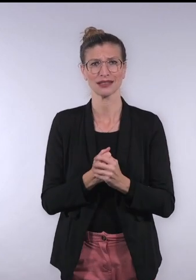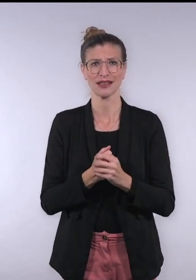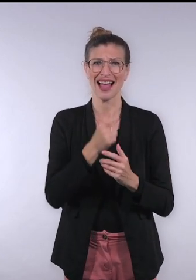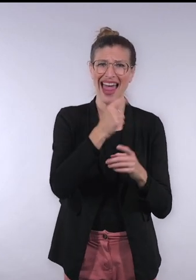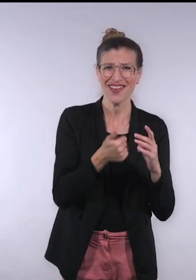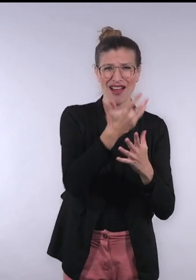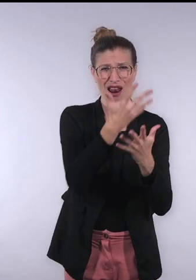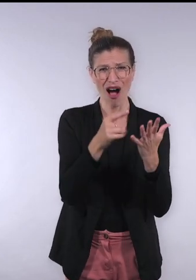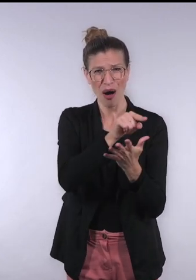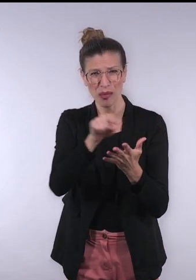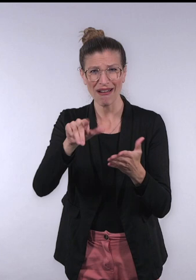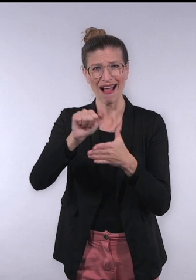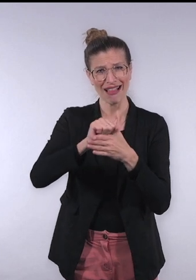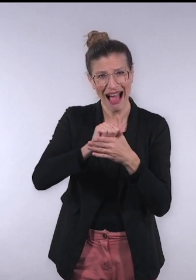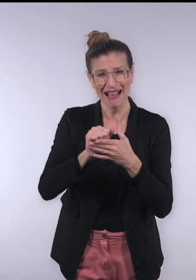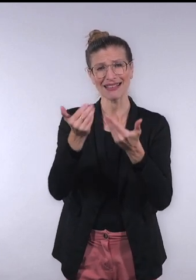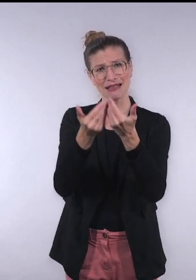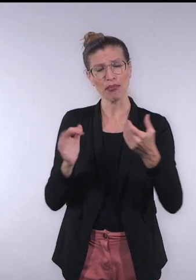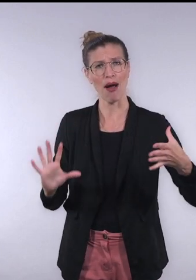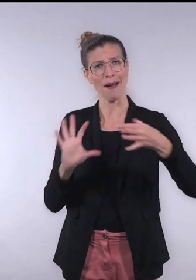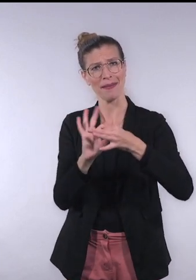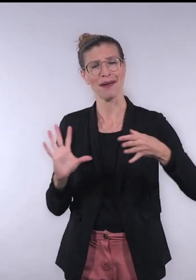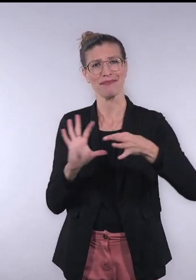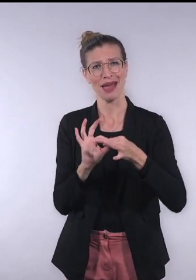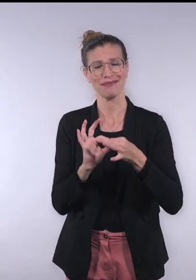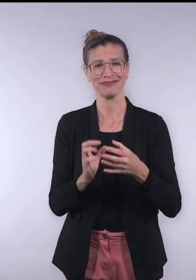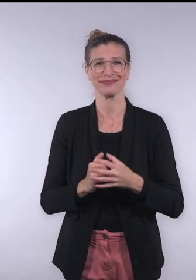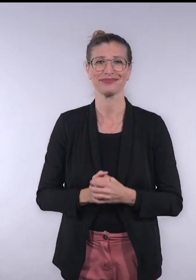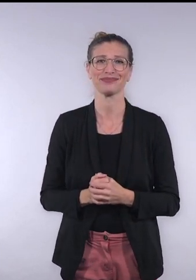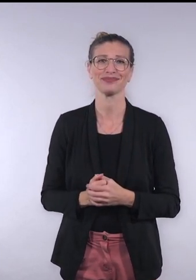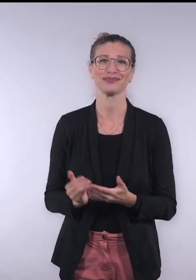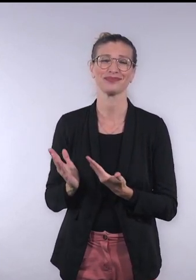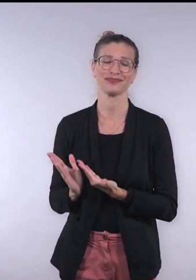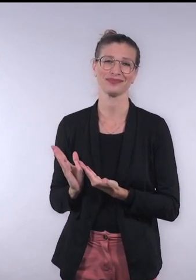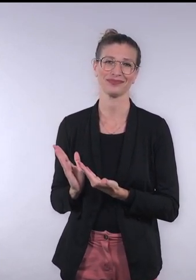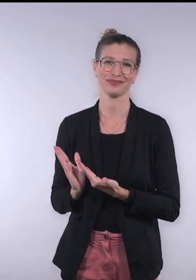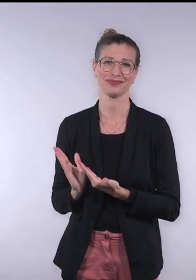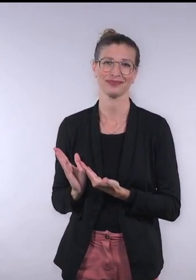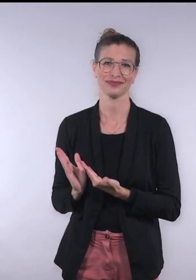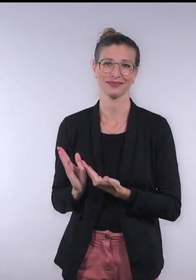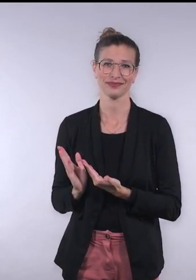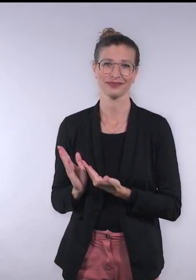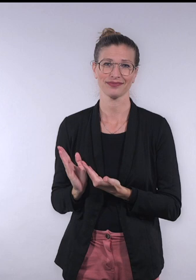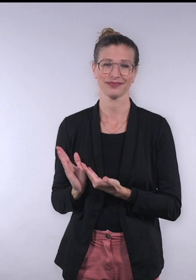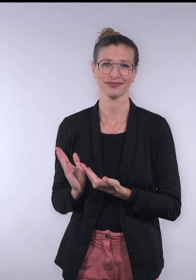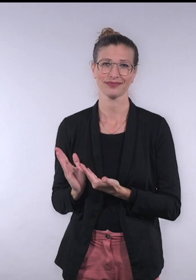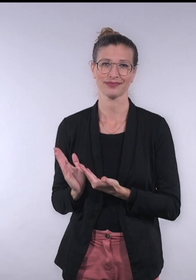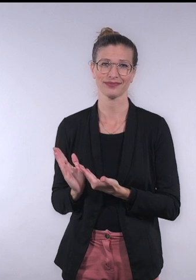Every language will be trained separately. capito Presented by Klaus Candussi,